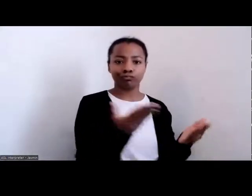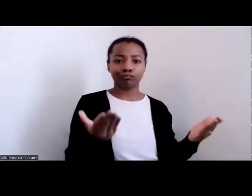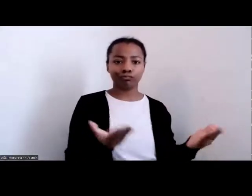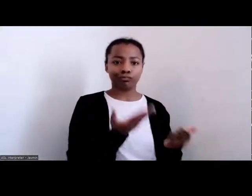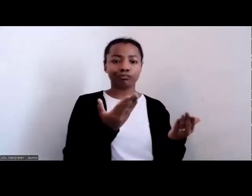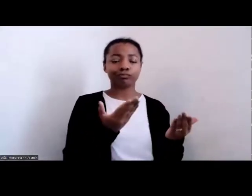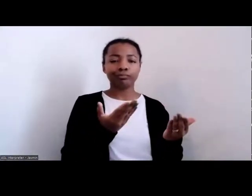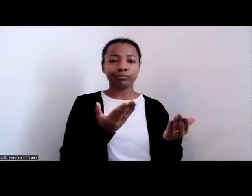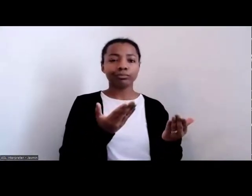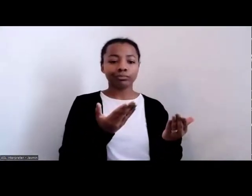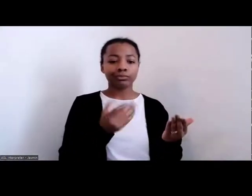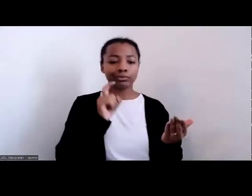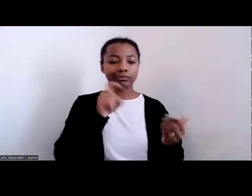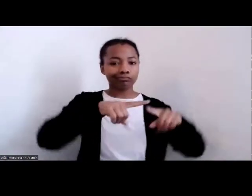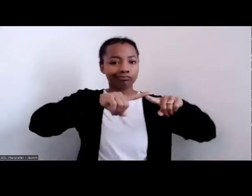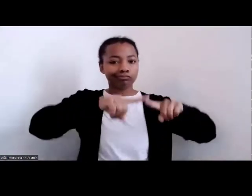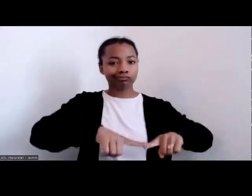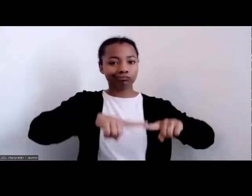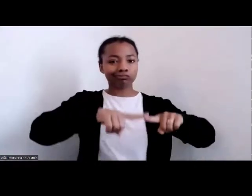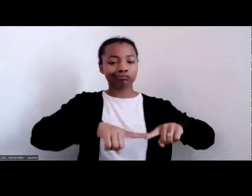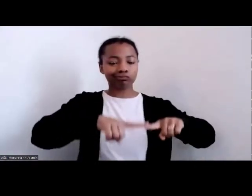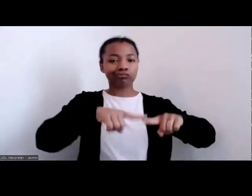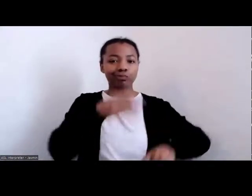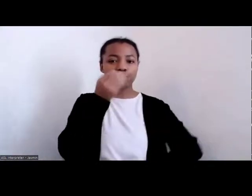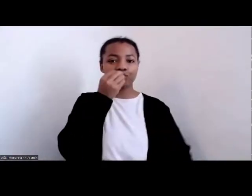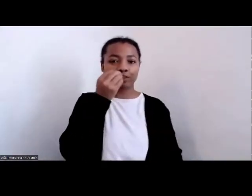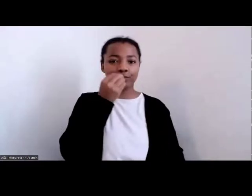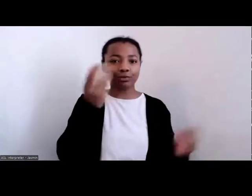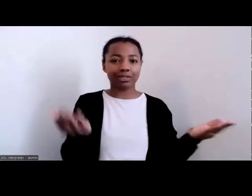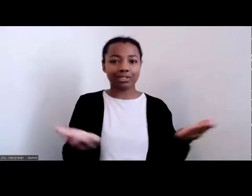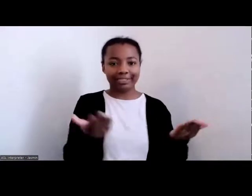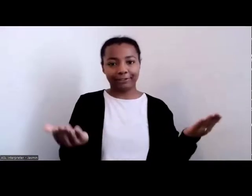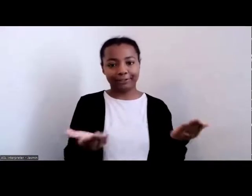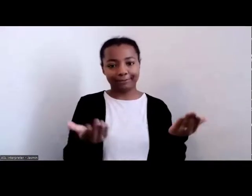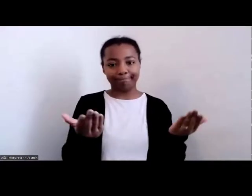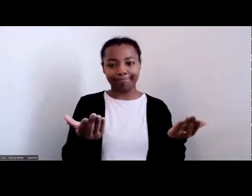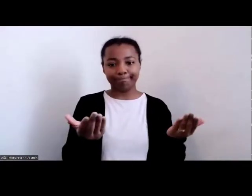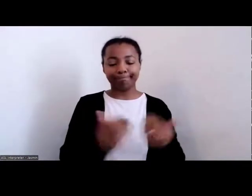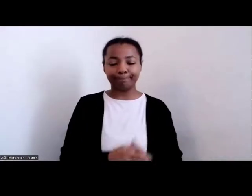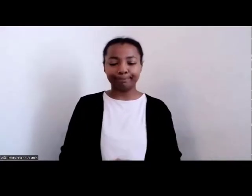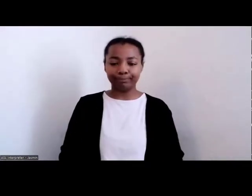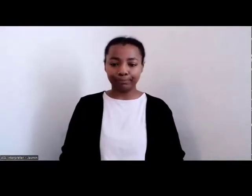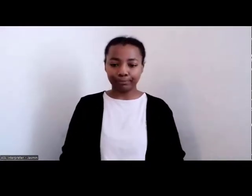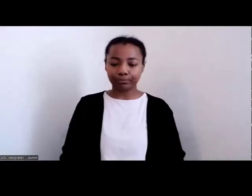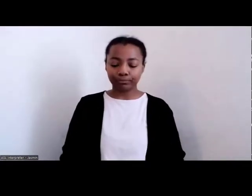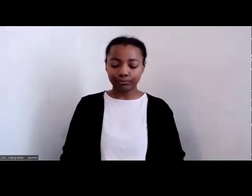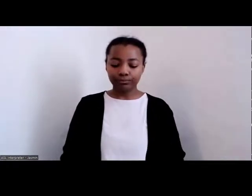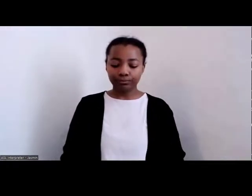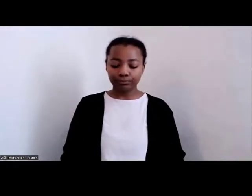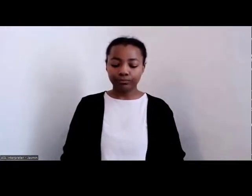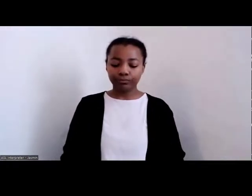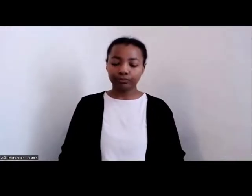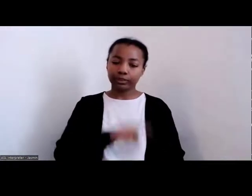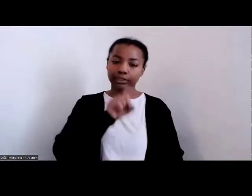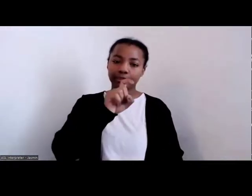that time and the amount of animals that surrounded you --